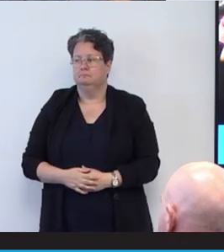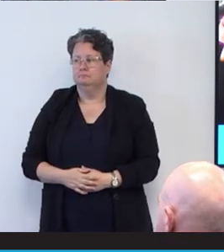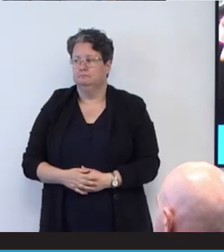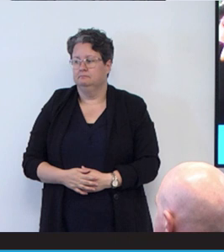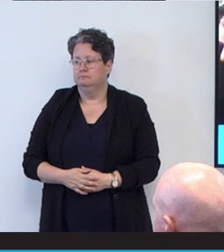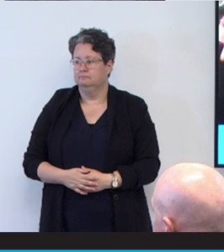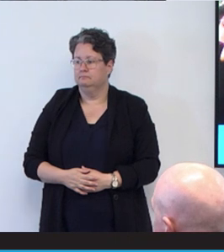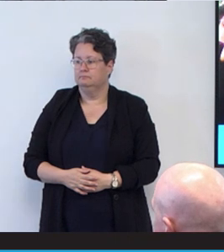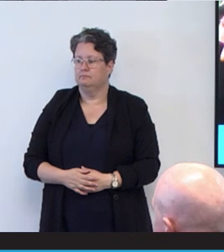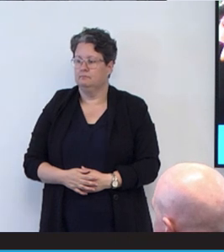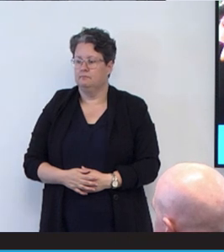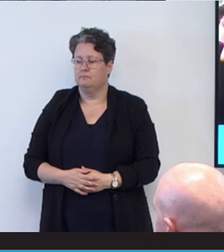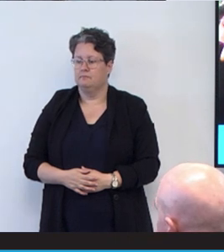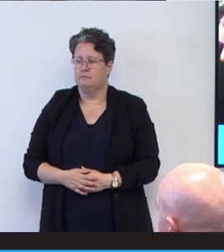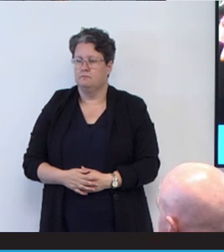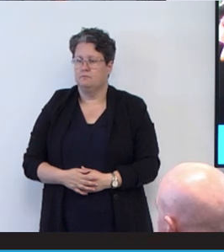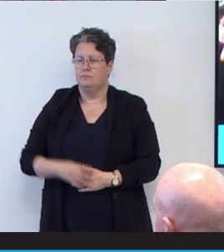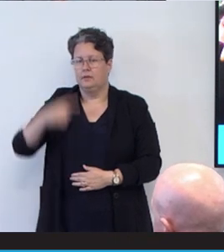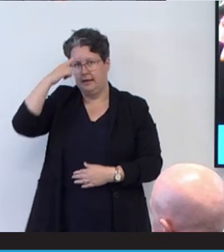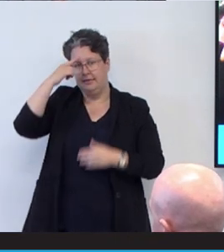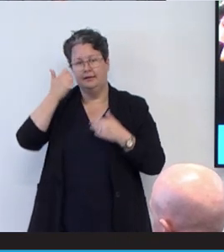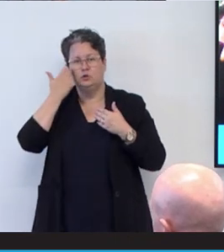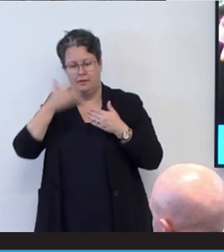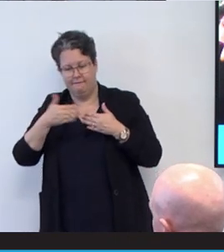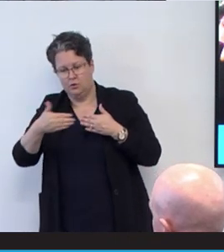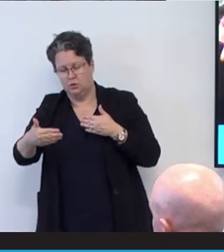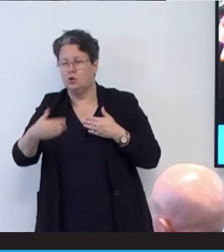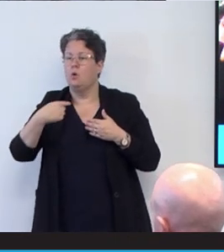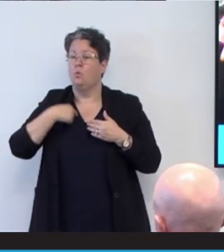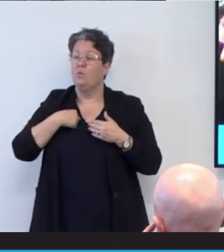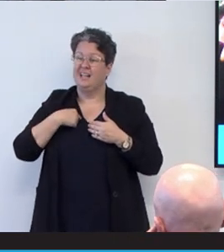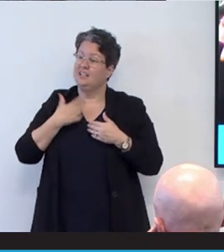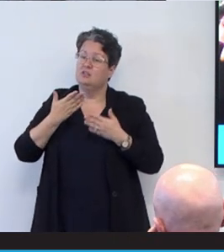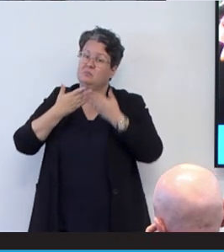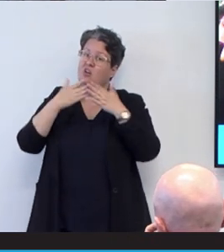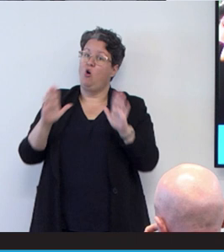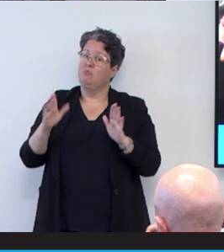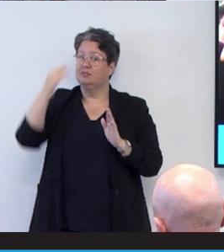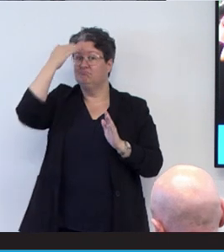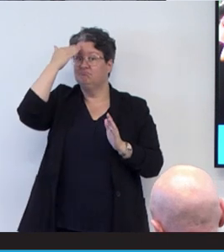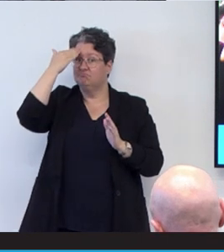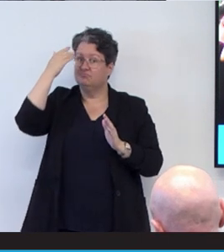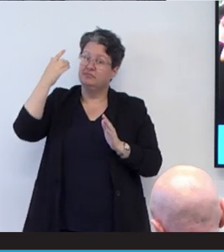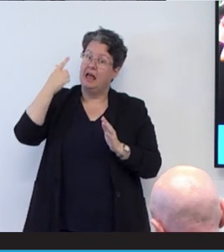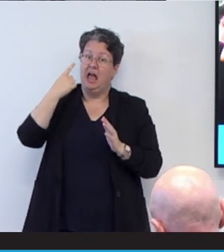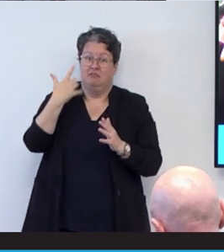we we need to be realistic and we need to face the hard truths about the challenges people